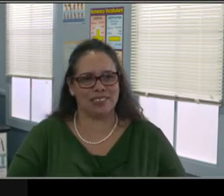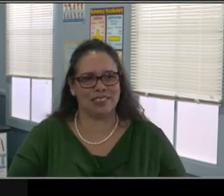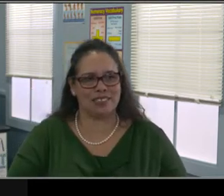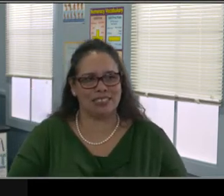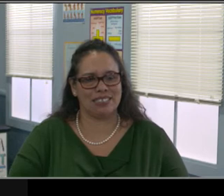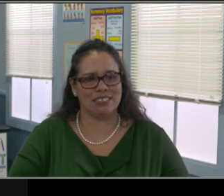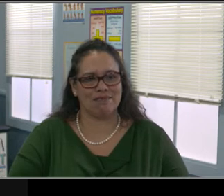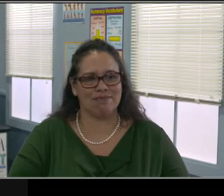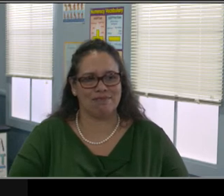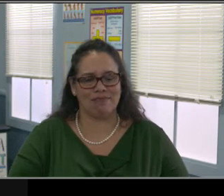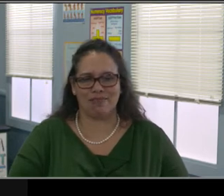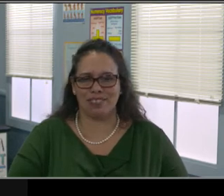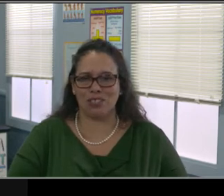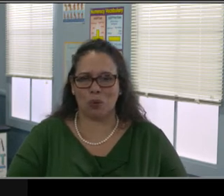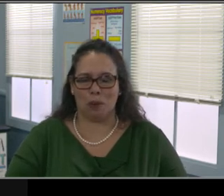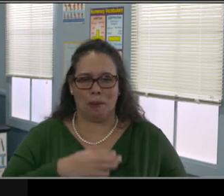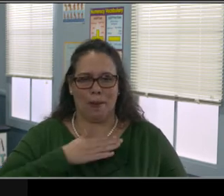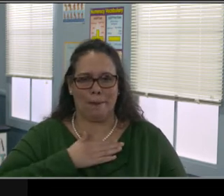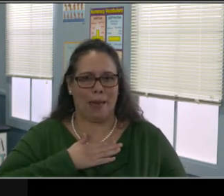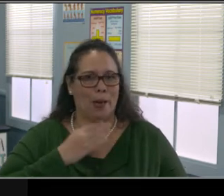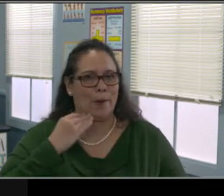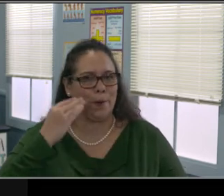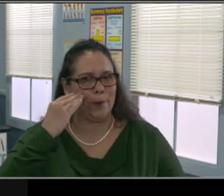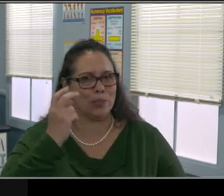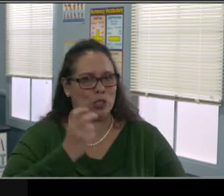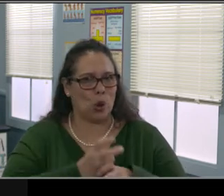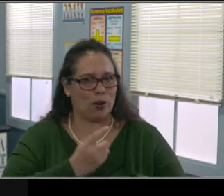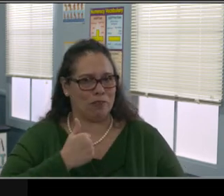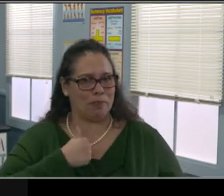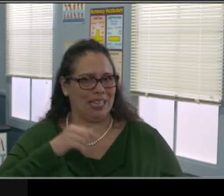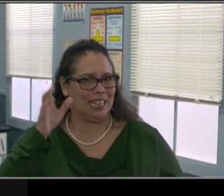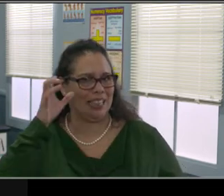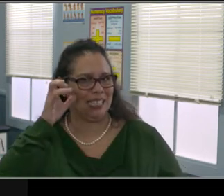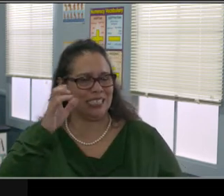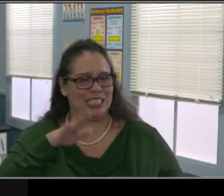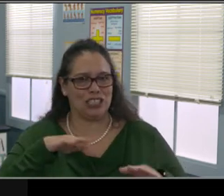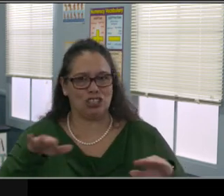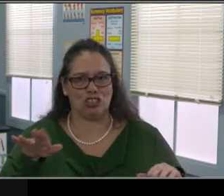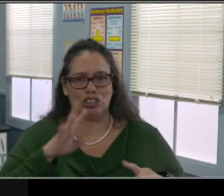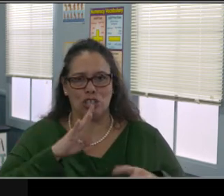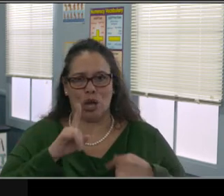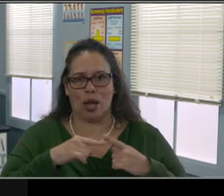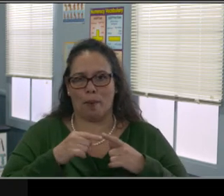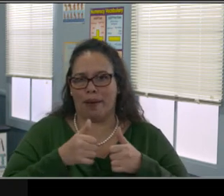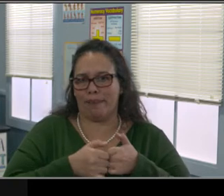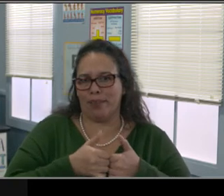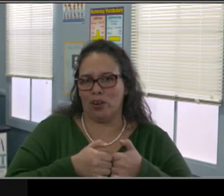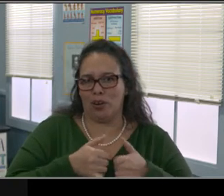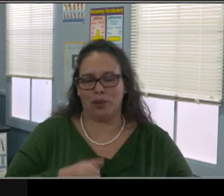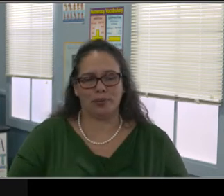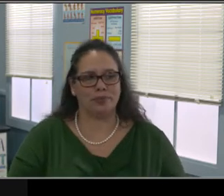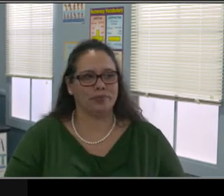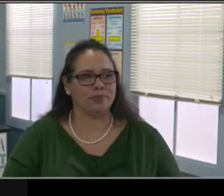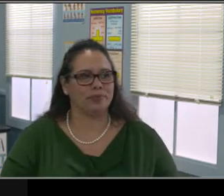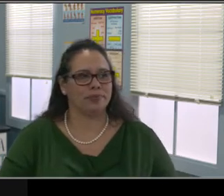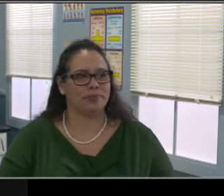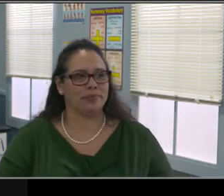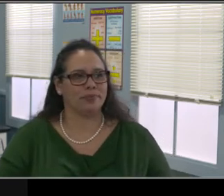What is empathic listing? And I'll give you five steps to impact that listening. So next slide.